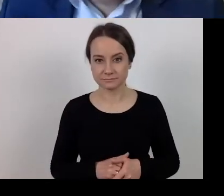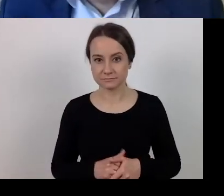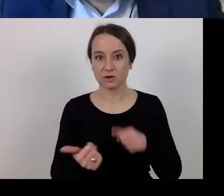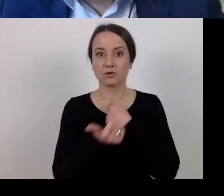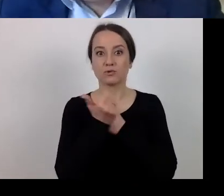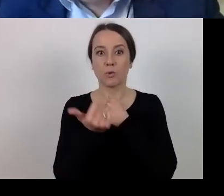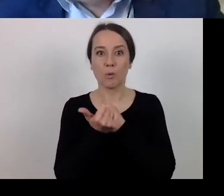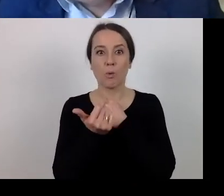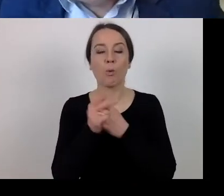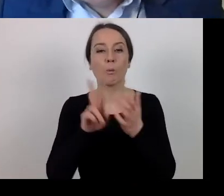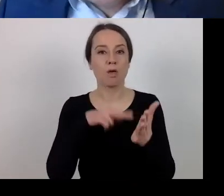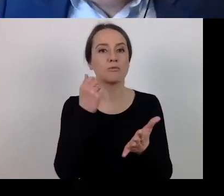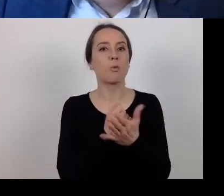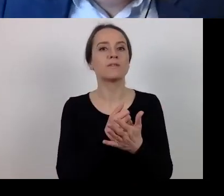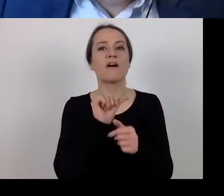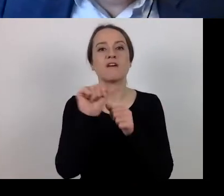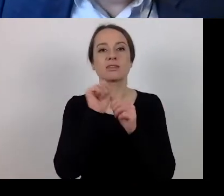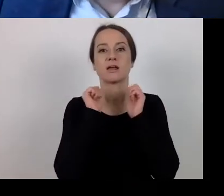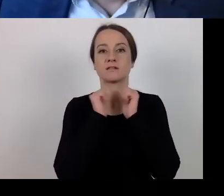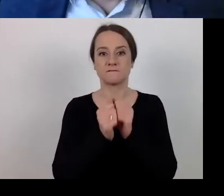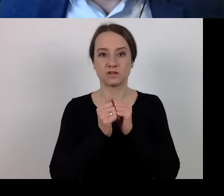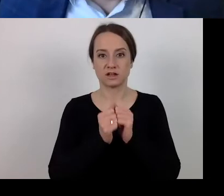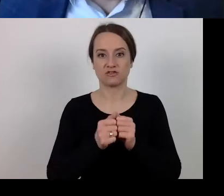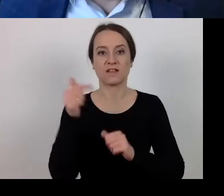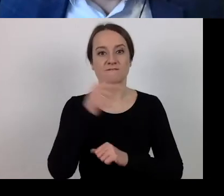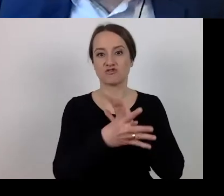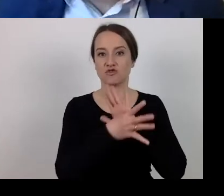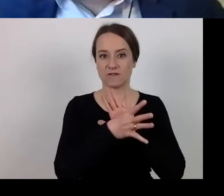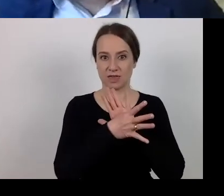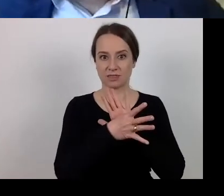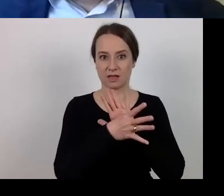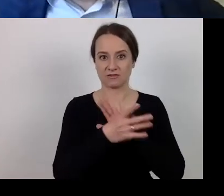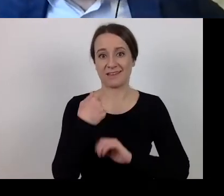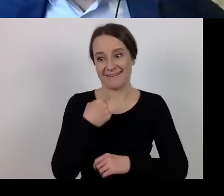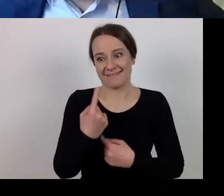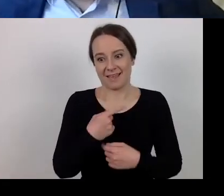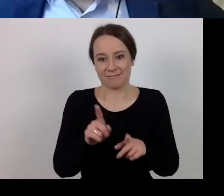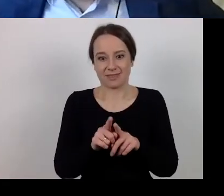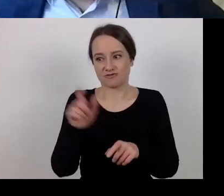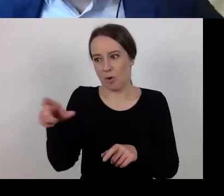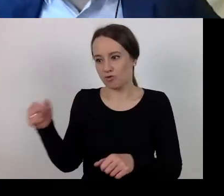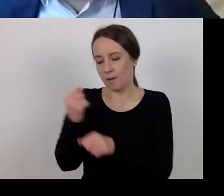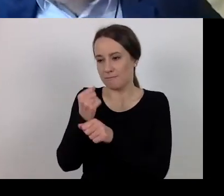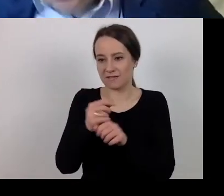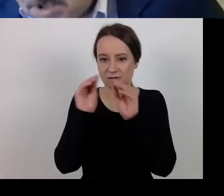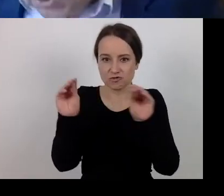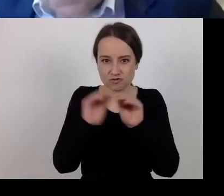It concerns the law of 11 September 2019. I train employees of central offices